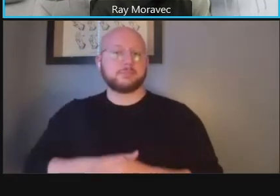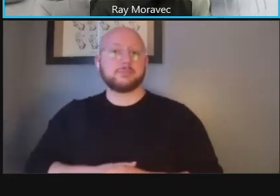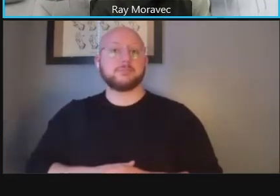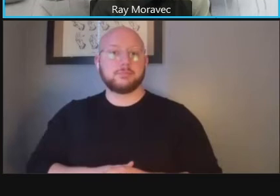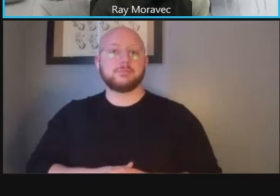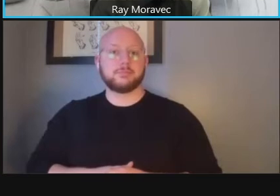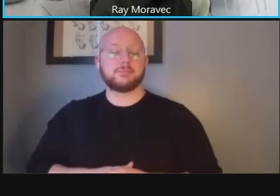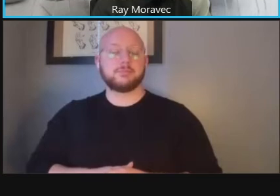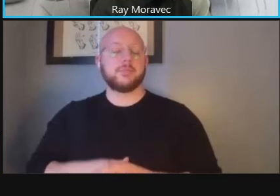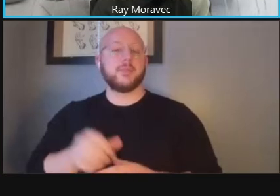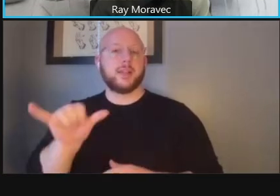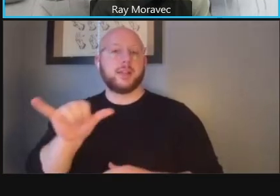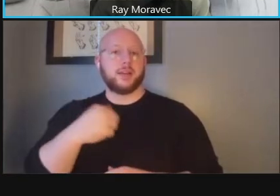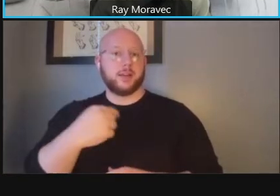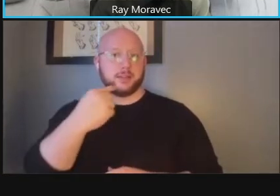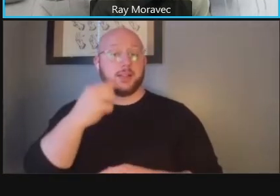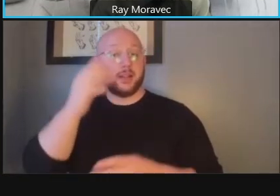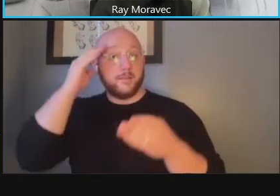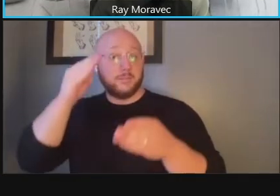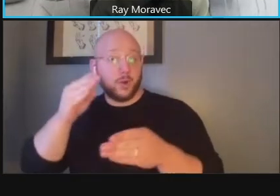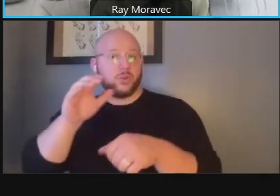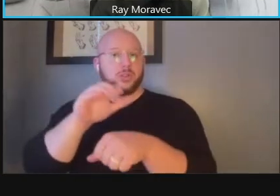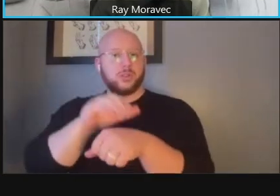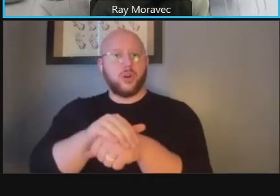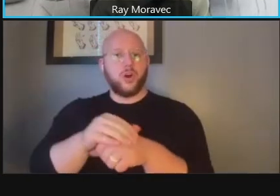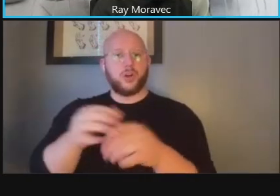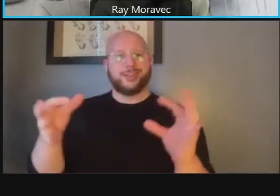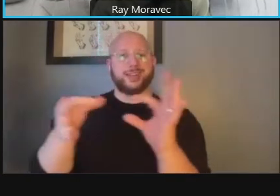as i said the focus on there is that connectivity and ada compliance